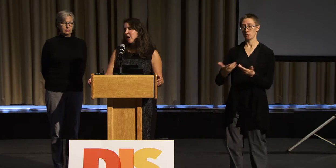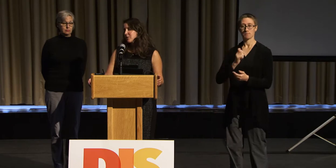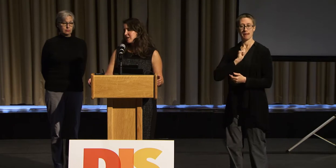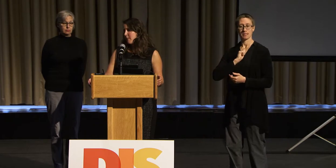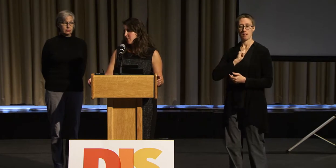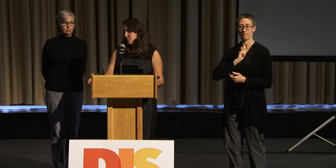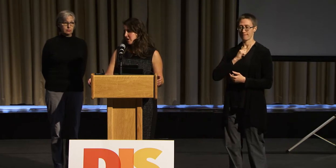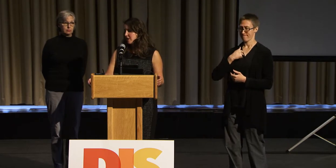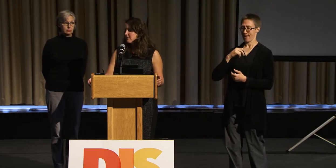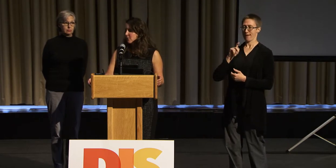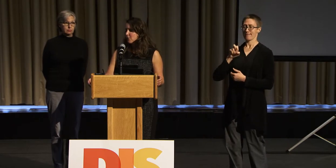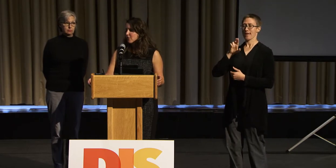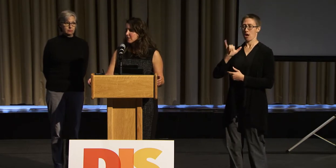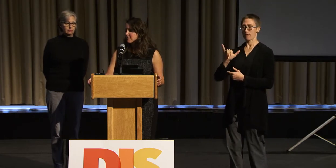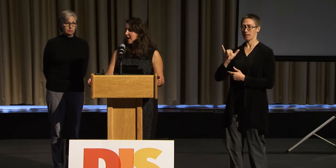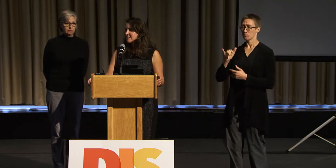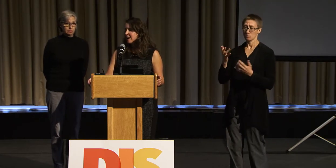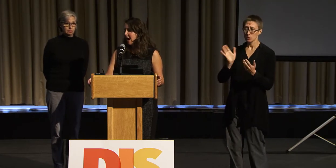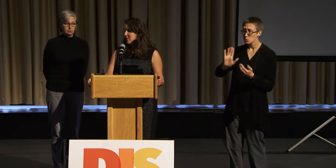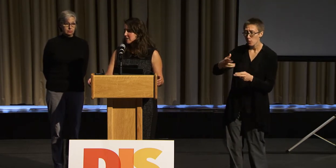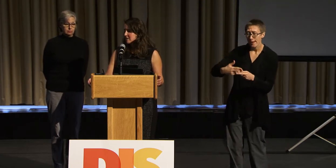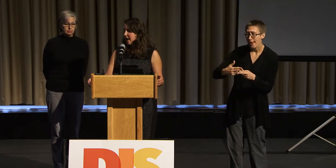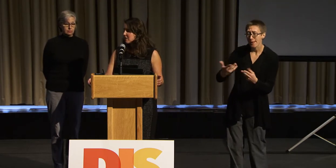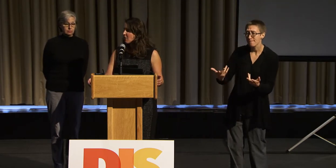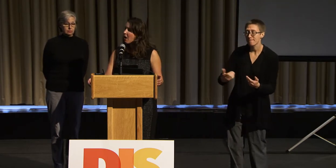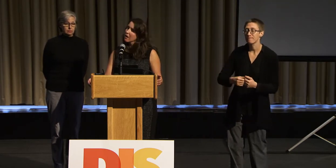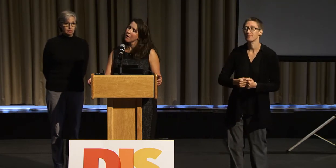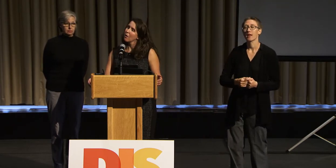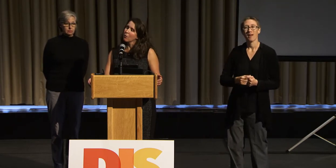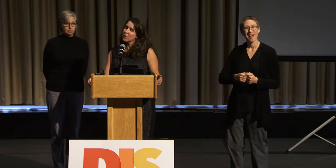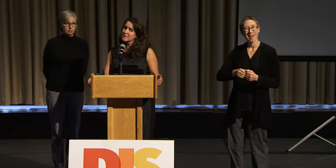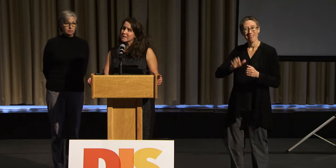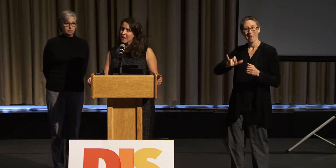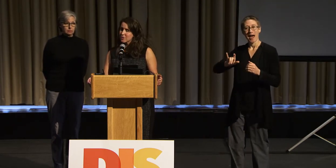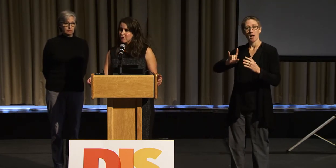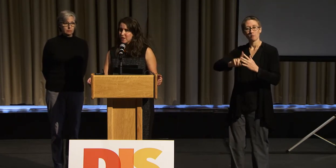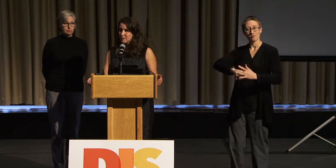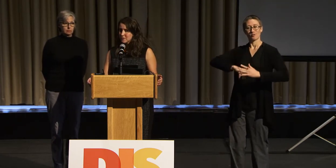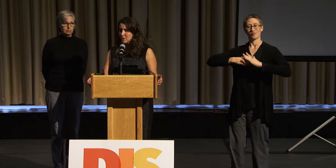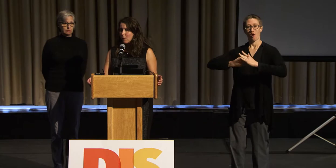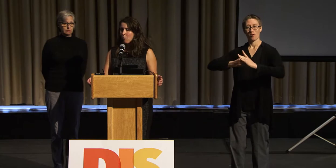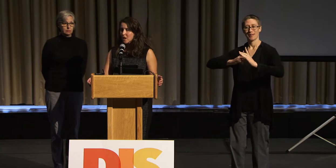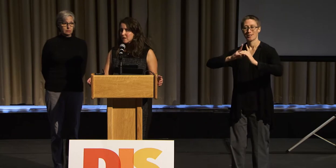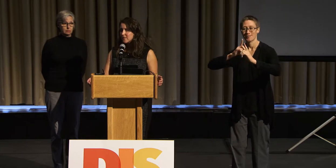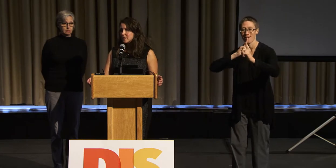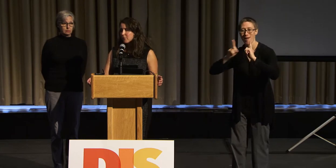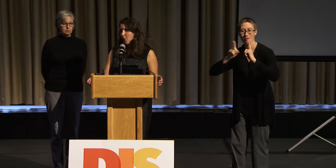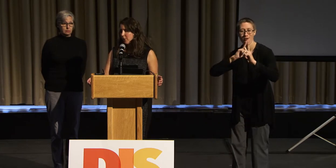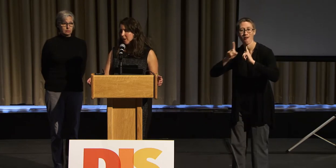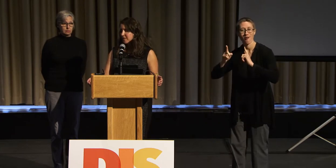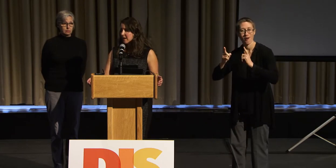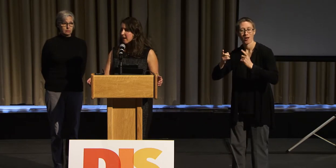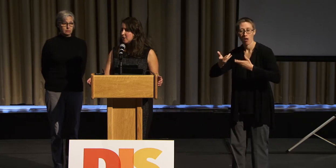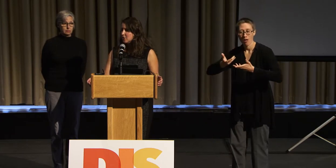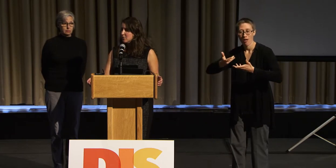That was an opportunity for us to have a dialogue. With Silent Rhythms, one of the programs that I do